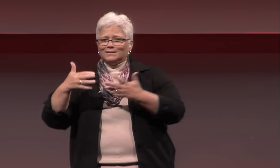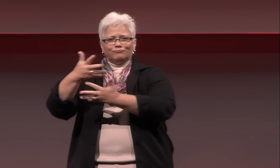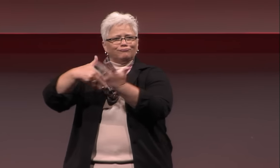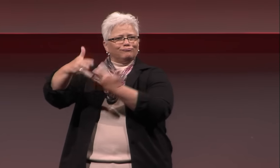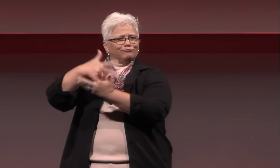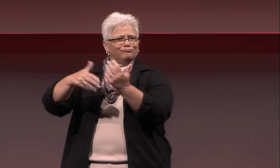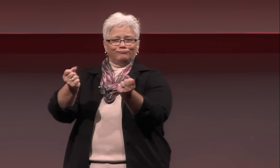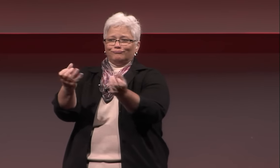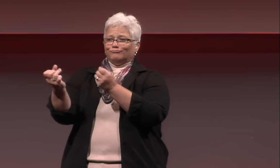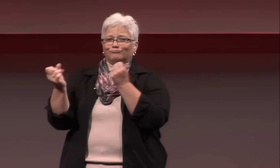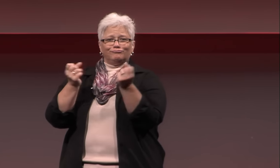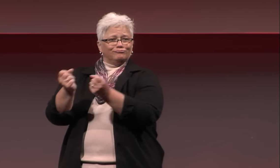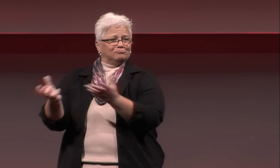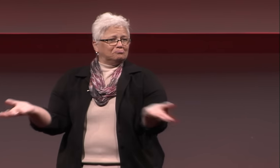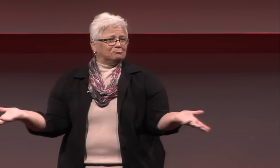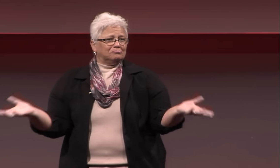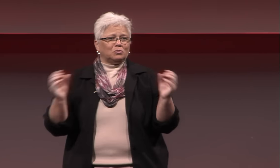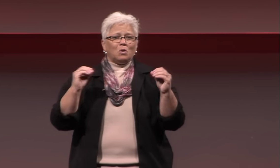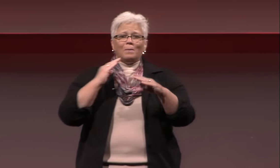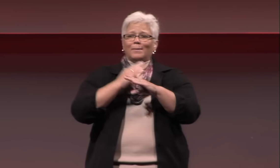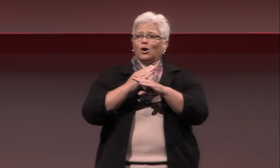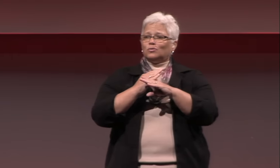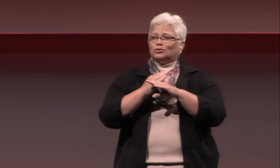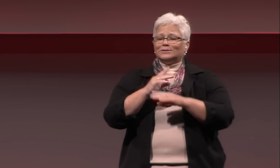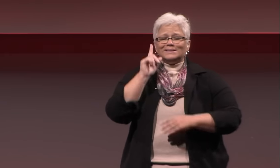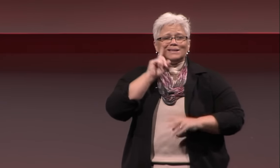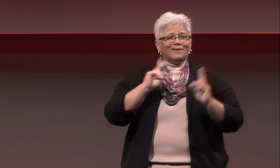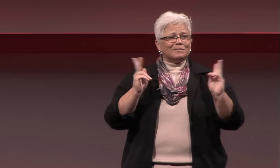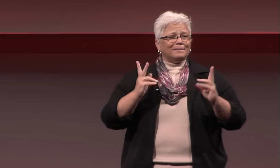The community's events, meetings - everything was conducted in sign language.